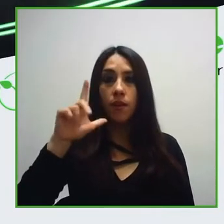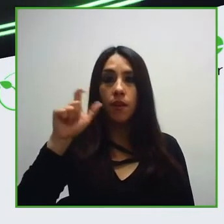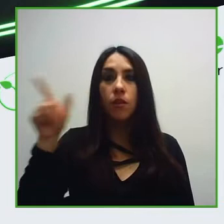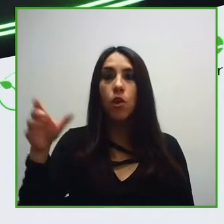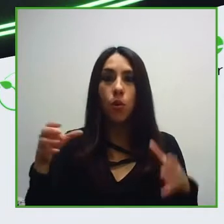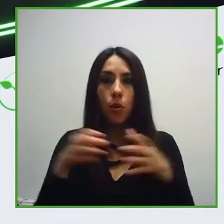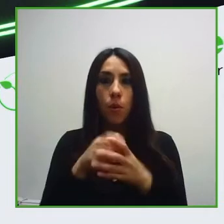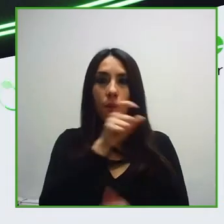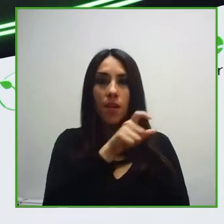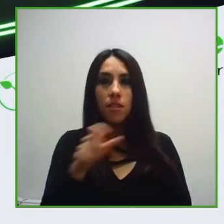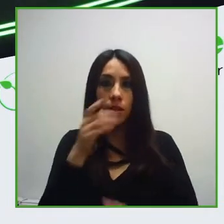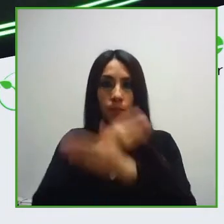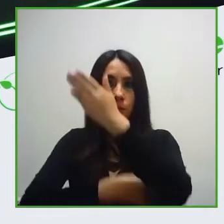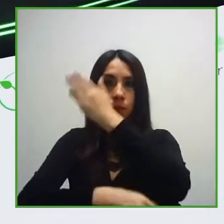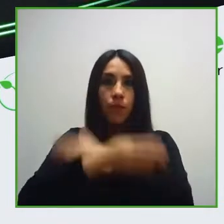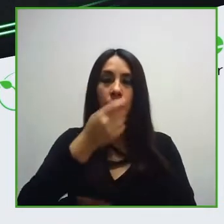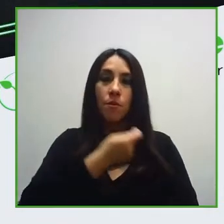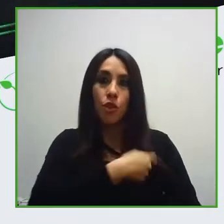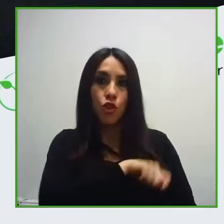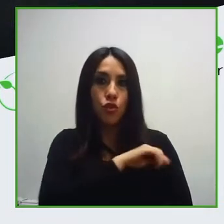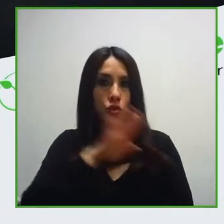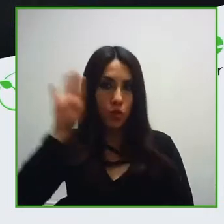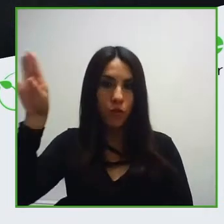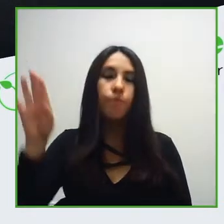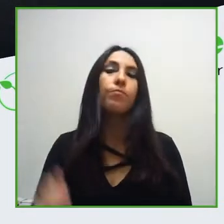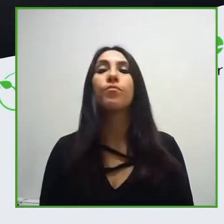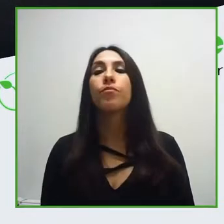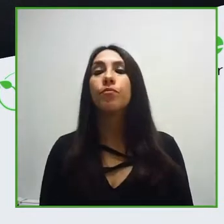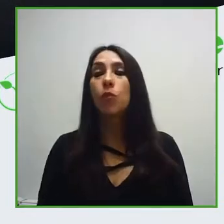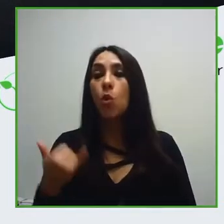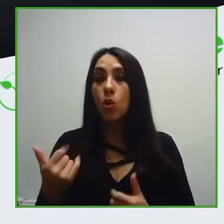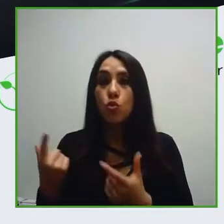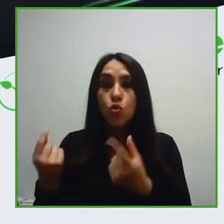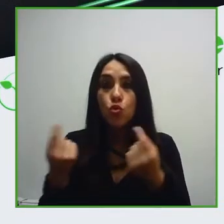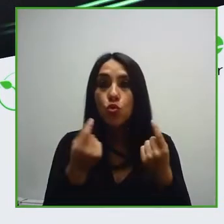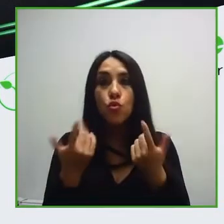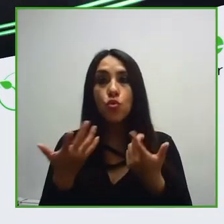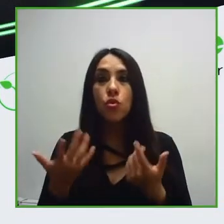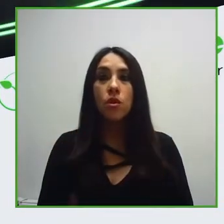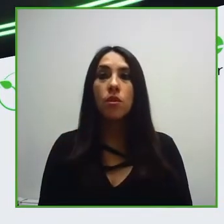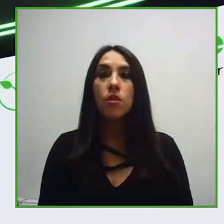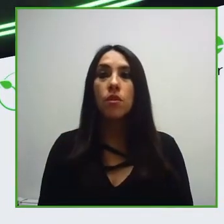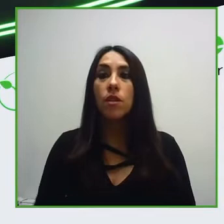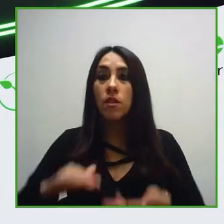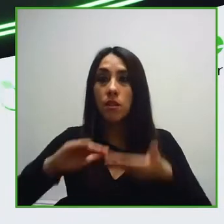Reduced Mobility in Spain who created Park4Dis app that allowed them to